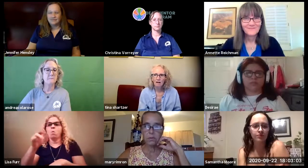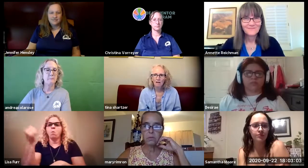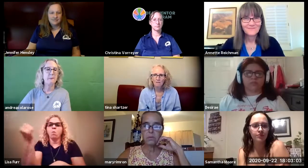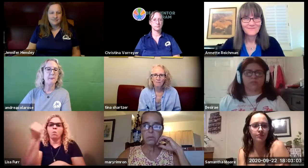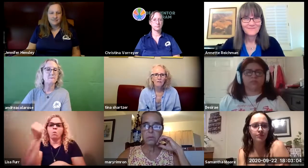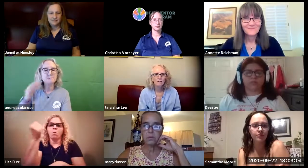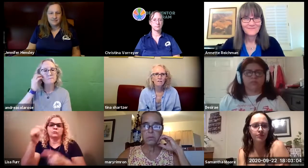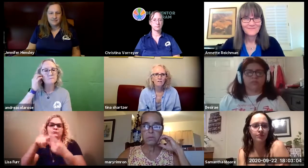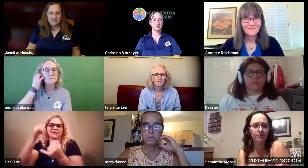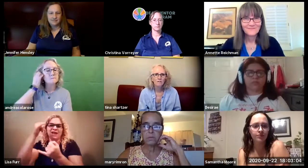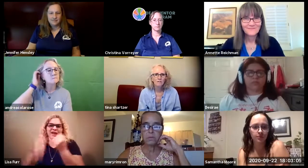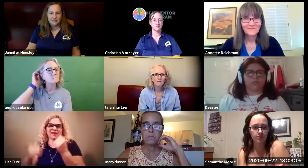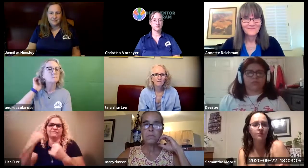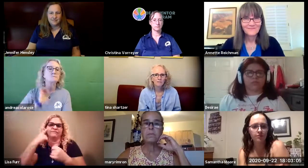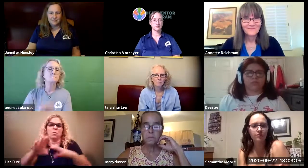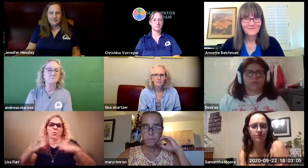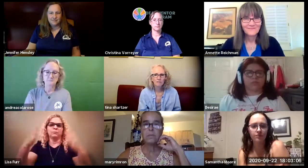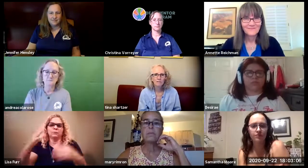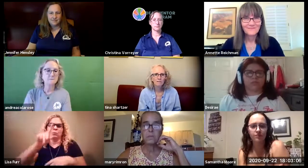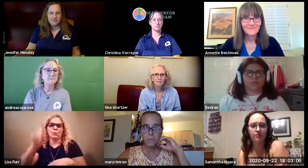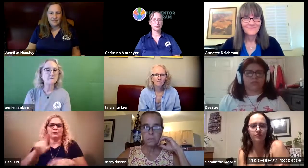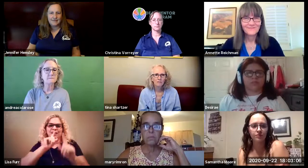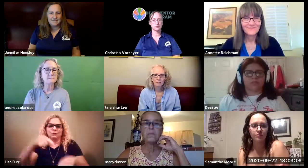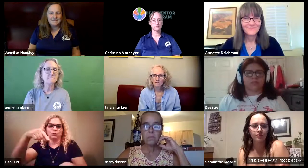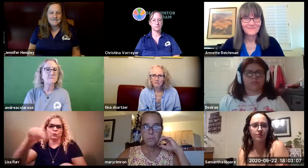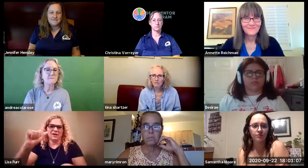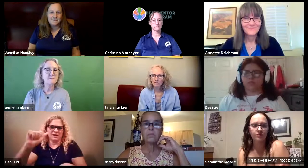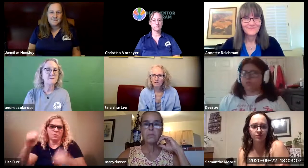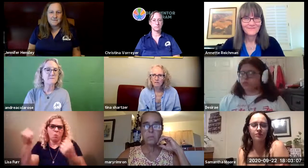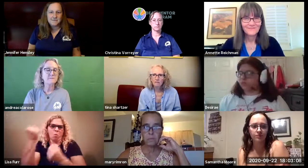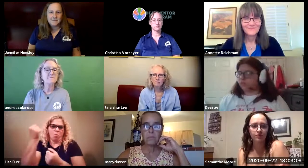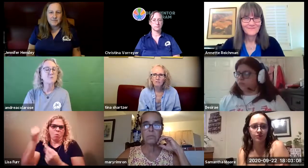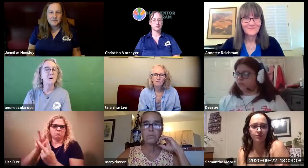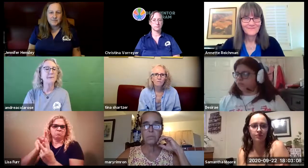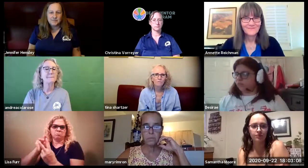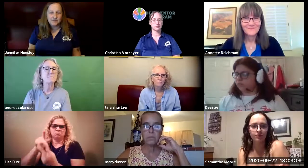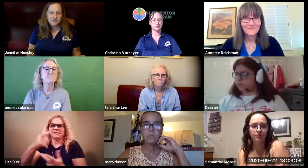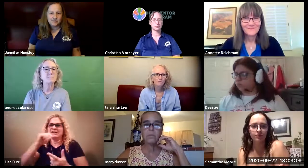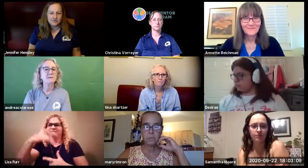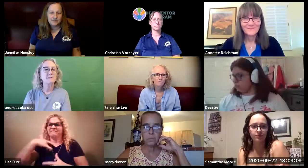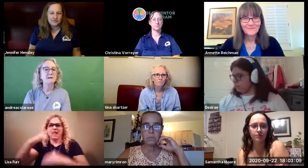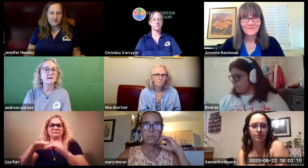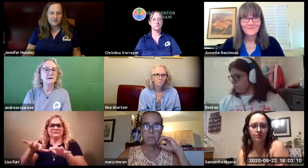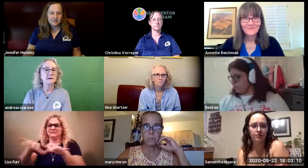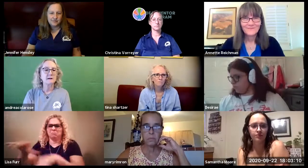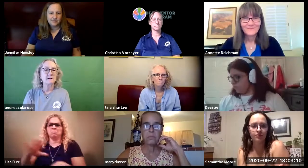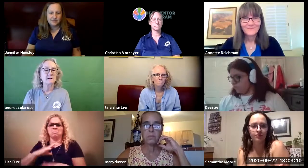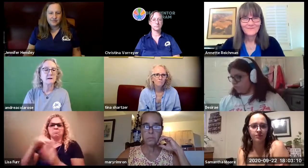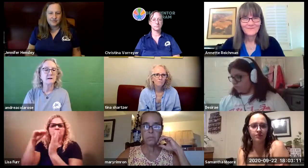box or hold your question until the end and we will open it for a q a